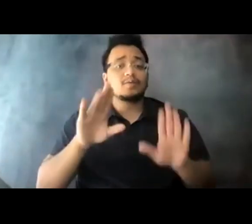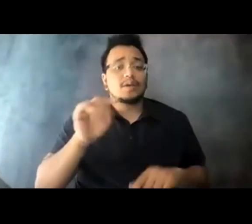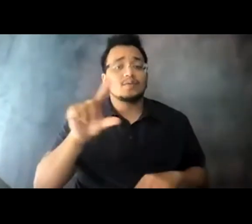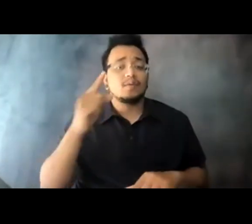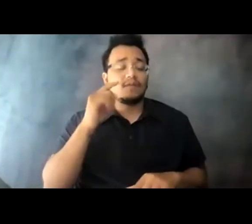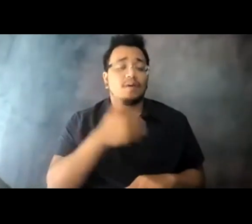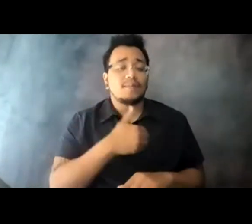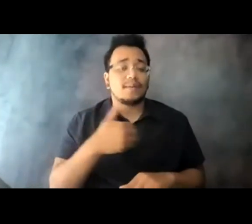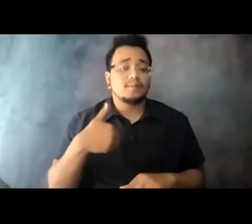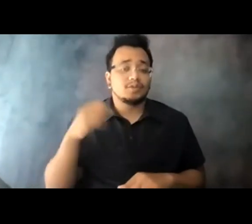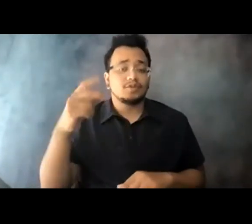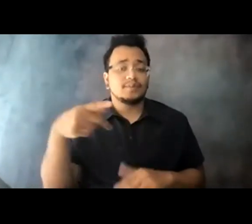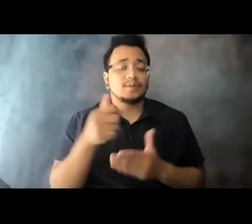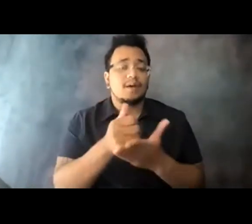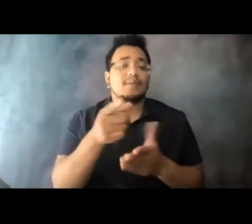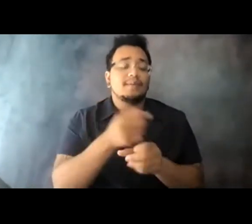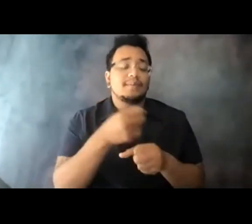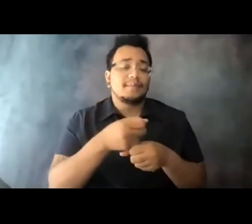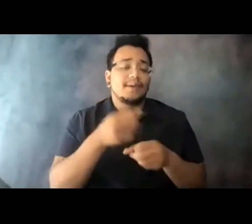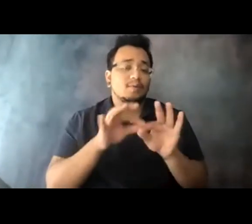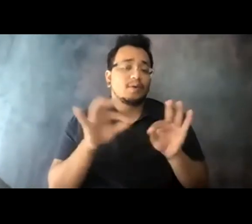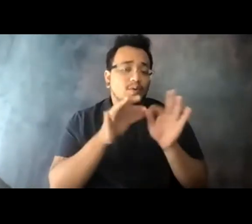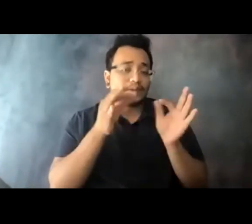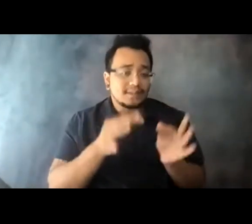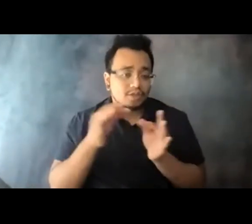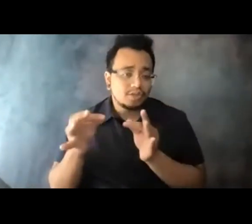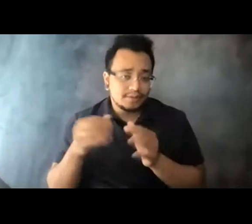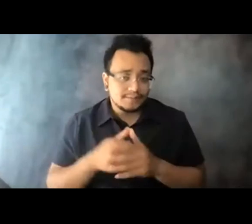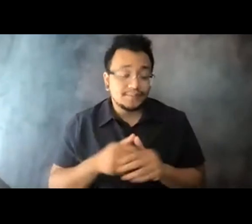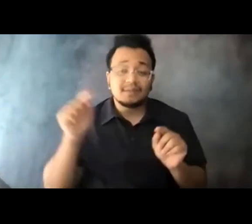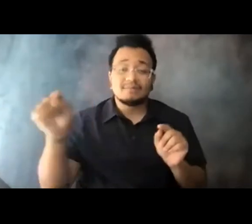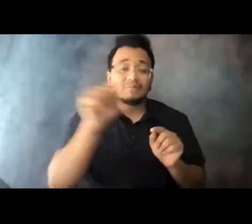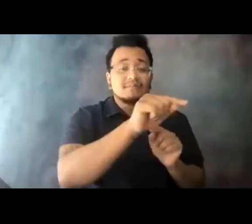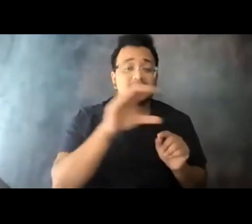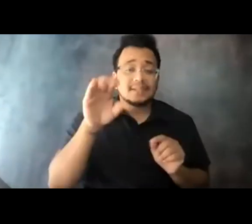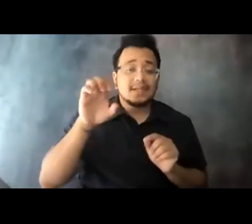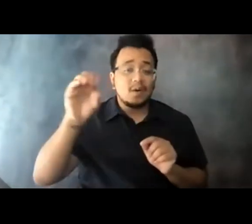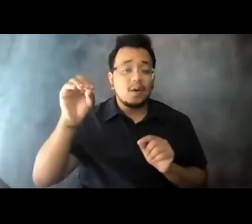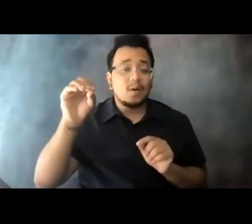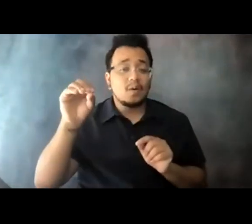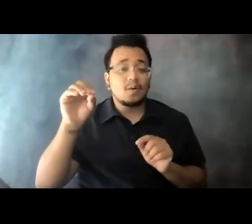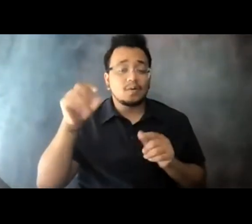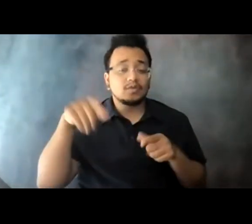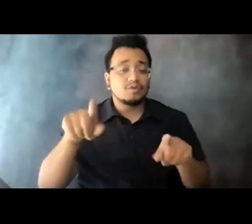to help them in making some critical decisions. 15:11:23 You know, every transit CEO in this pandemic year, with all the uncertainty that's